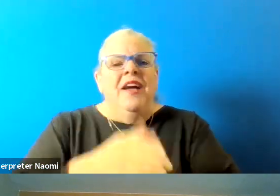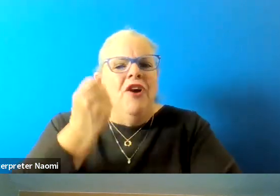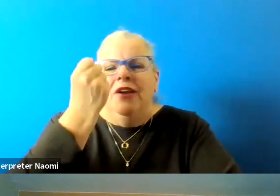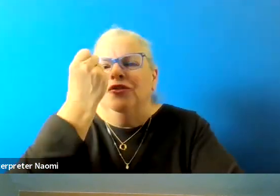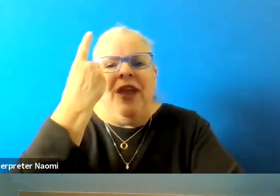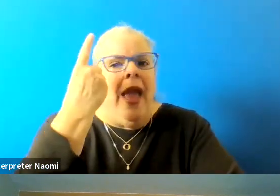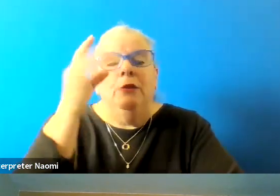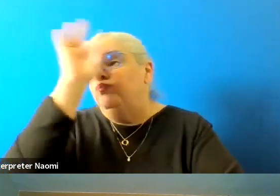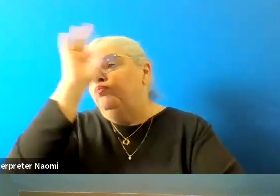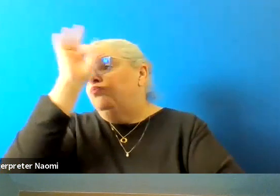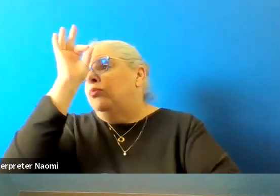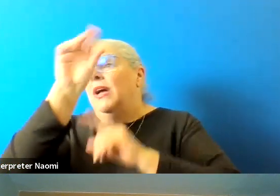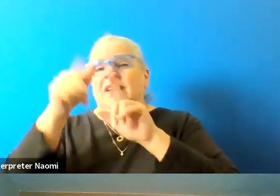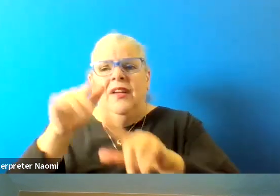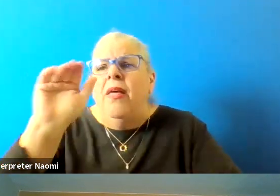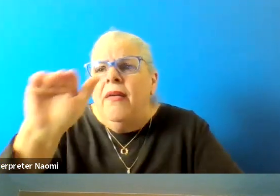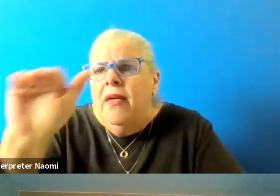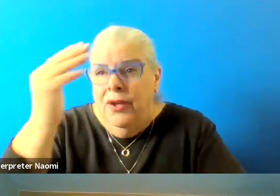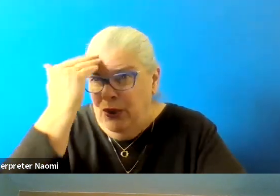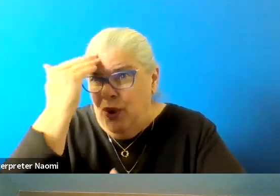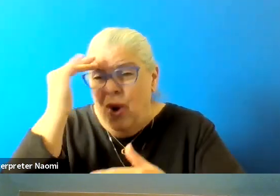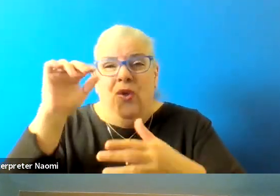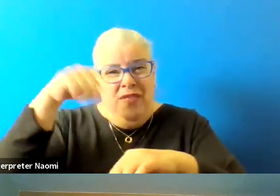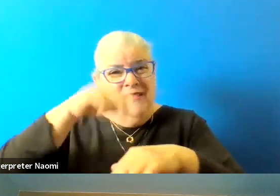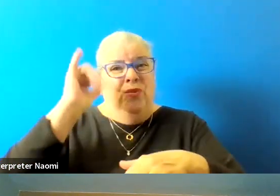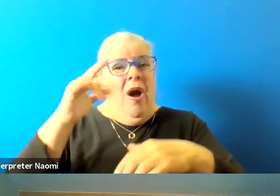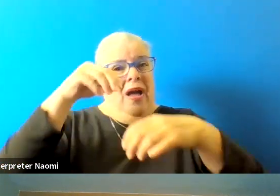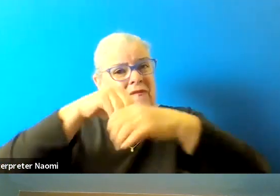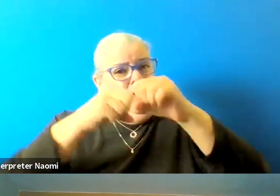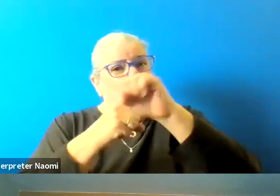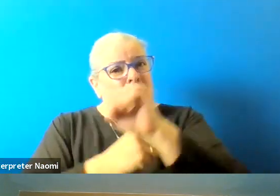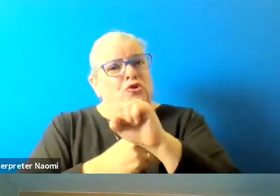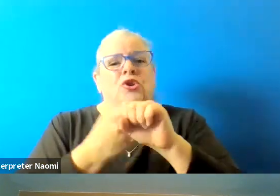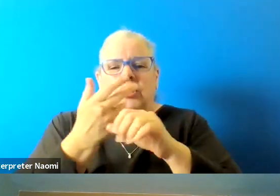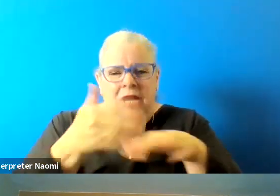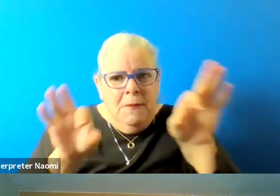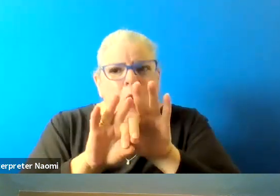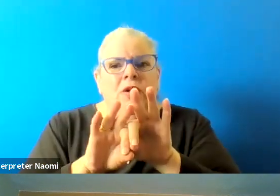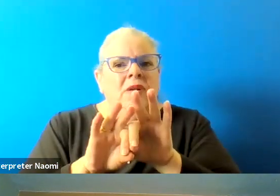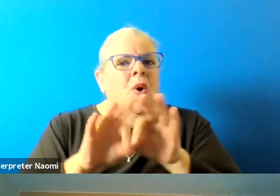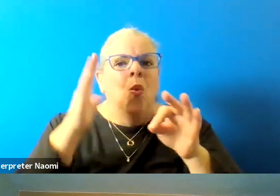you know, here's why infrastructure is important. Here's why public transportation is important.